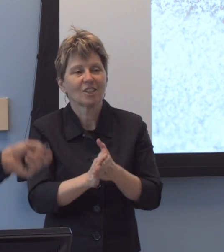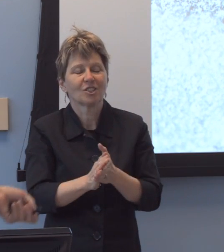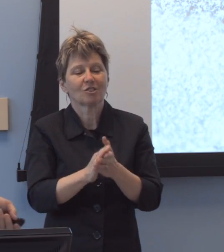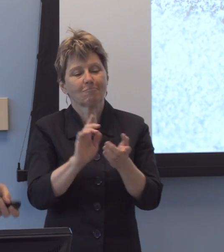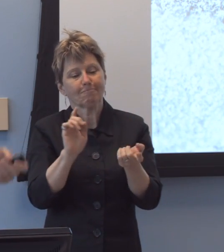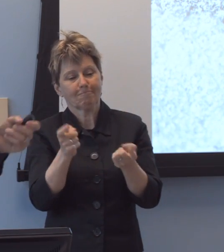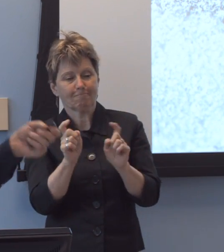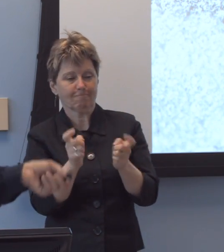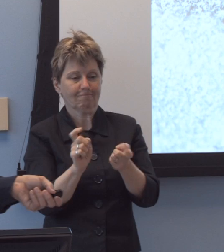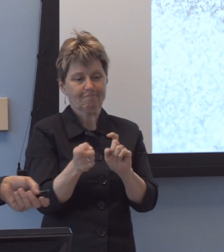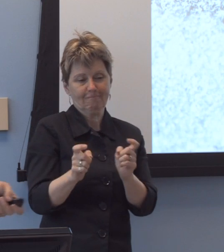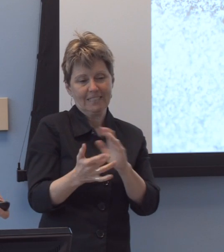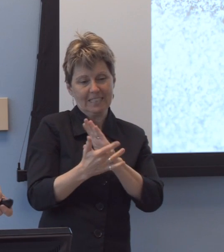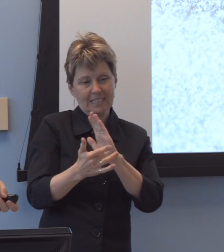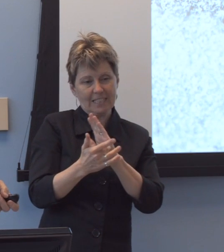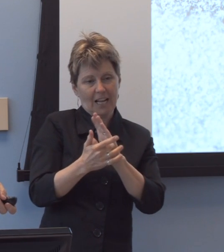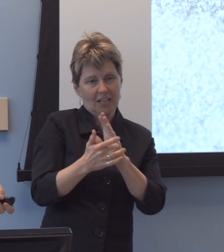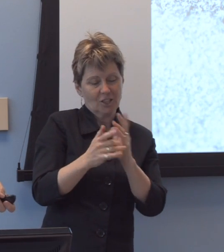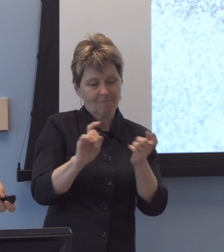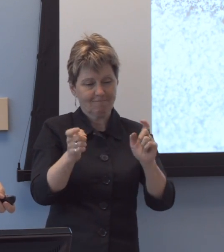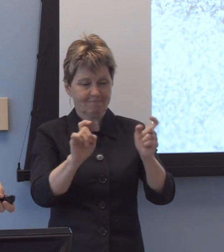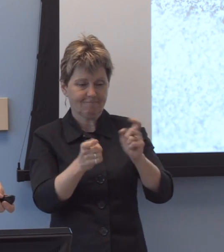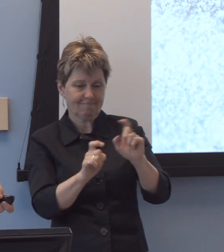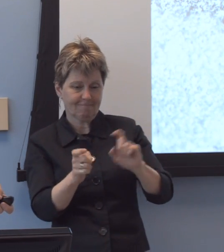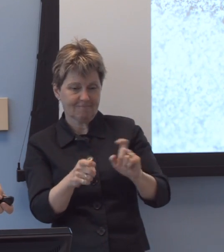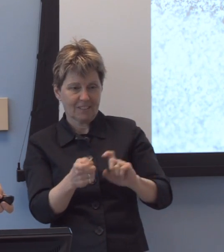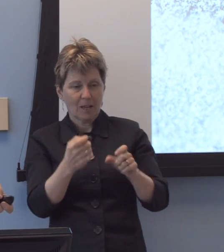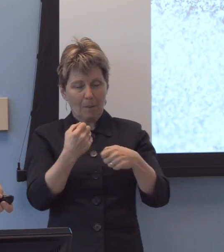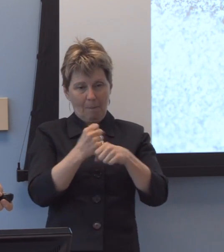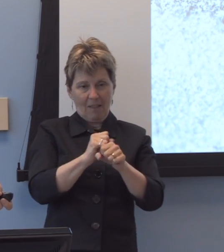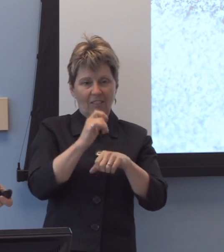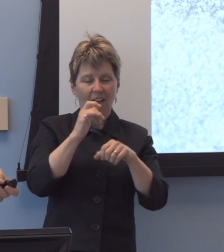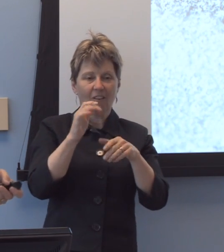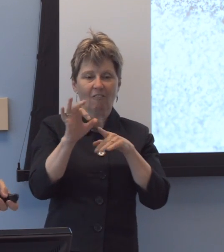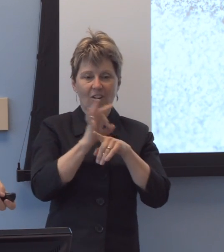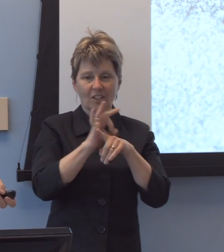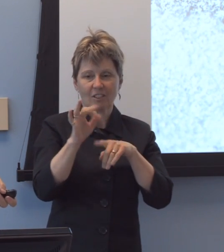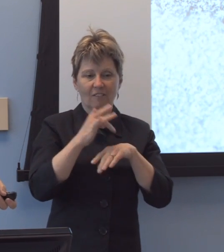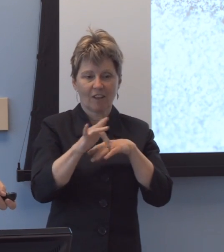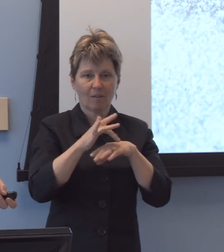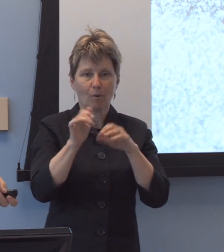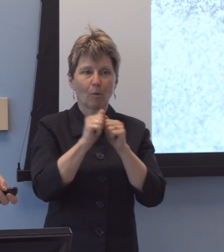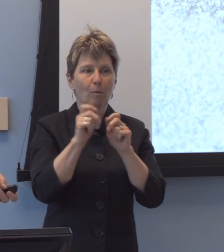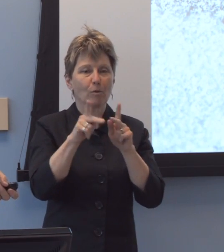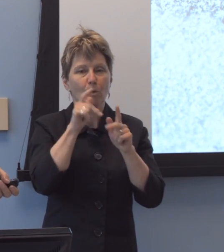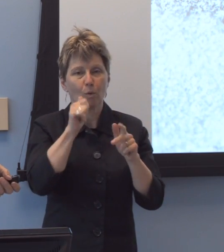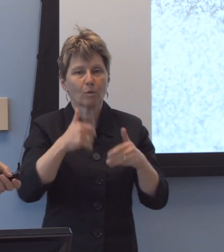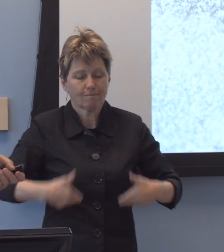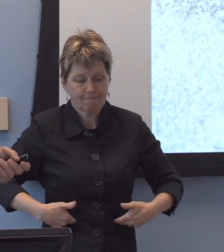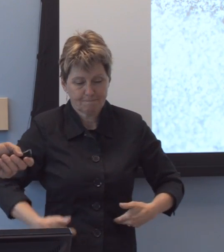introduced to make that, uh, function available to persons with lower, uh, lower-limb paralysis.